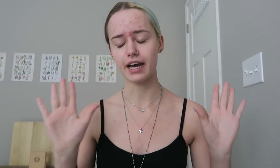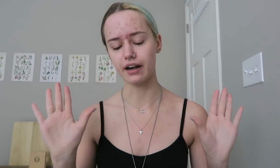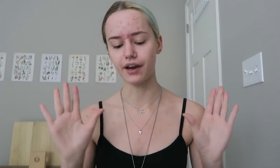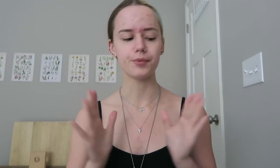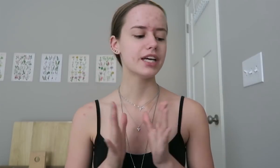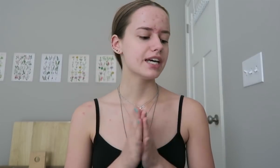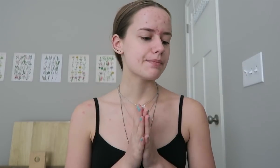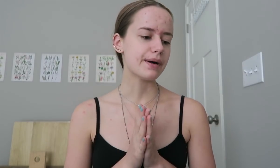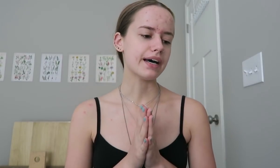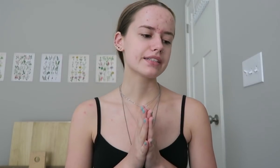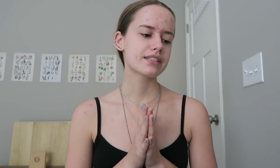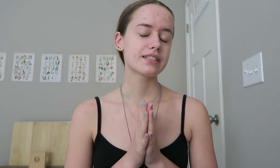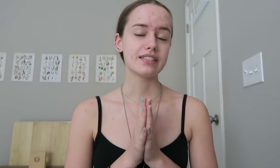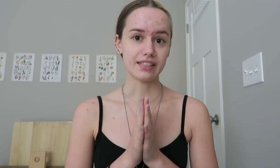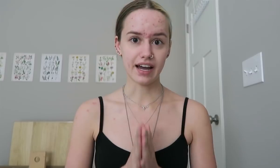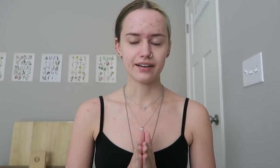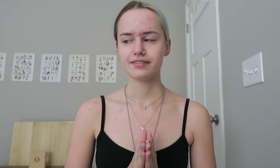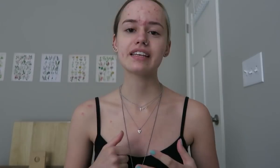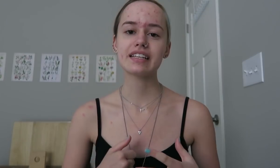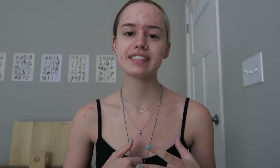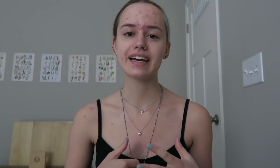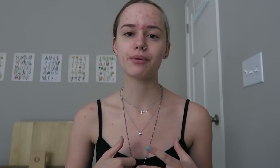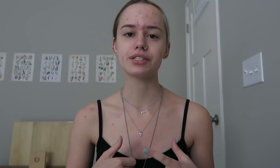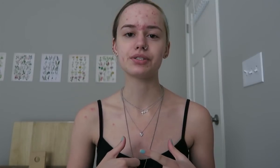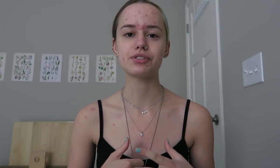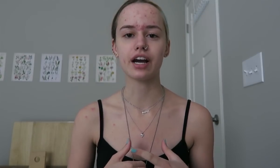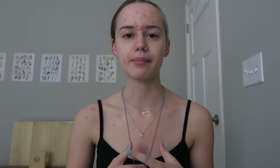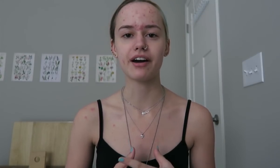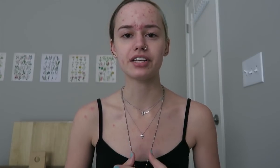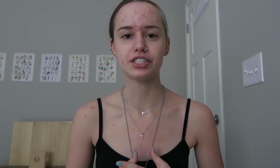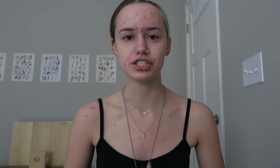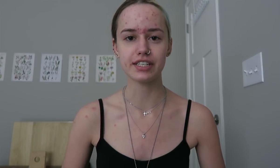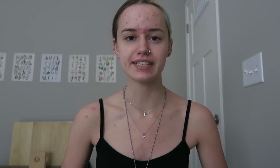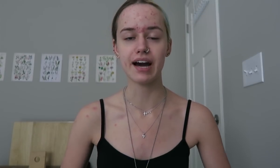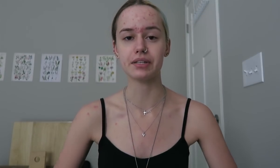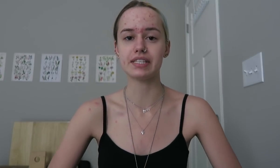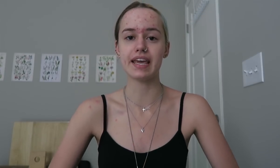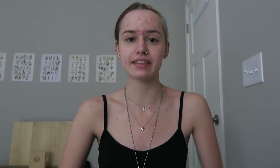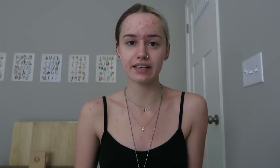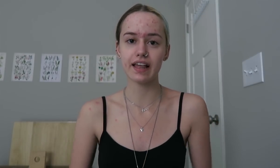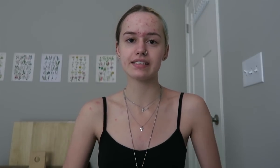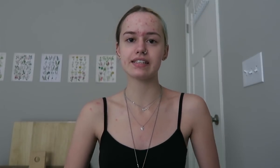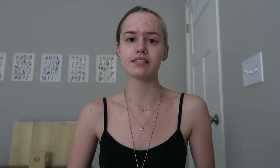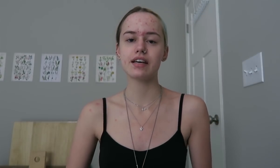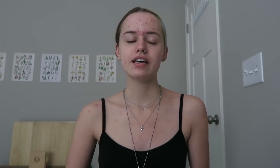I don't know. But, yeah. The next thing I want to talk about is just how to take the classes.